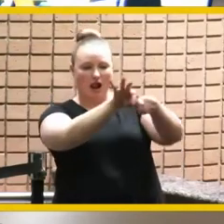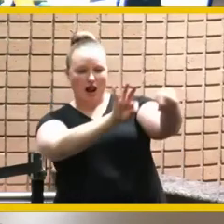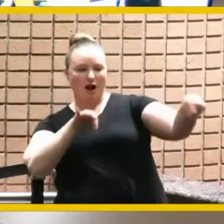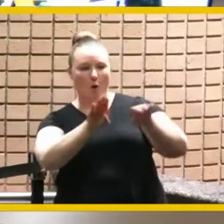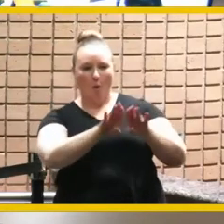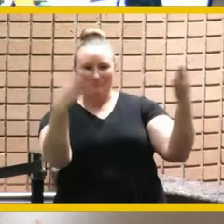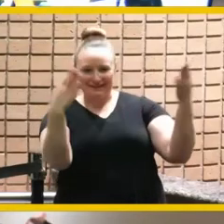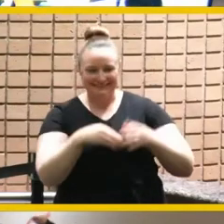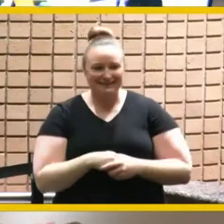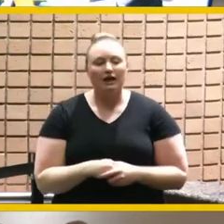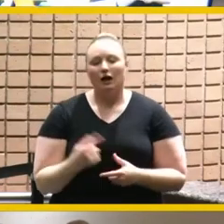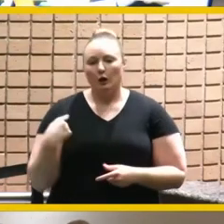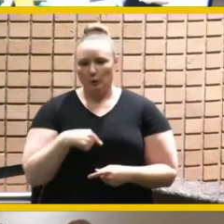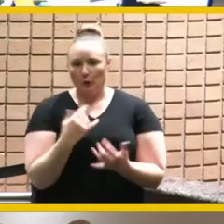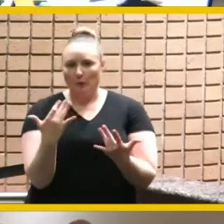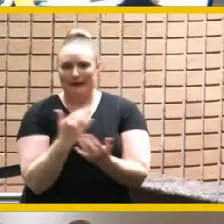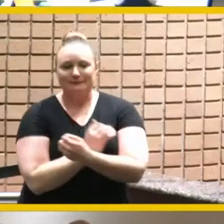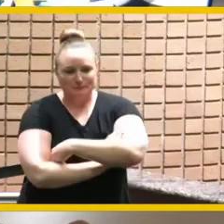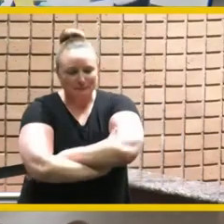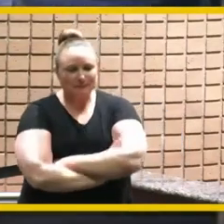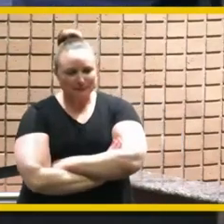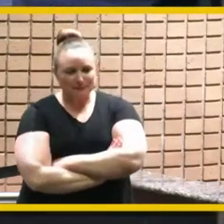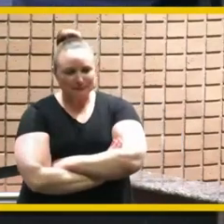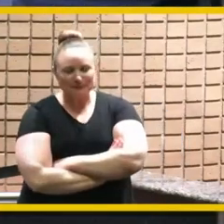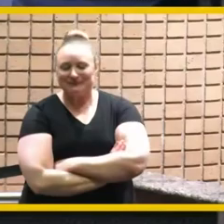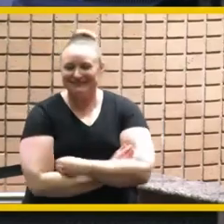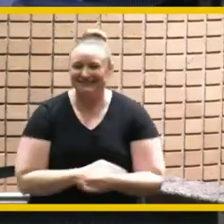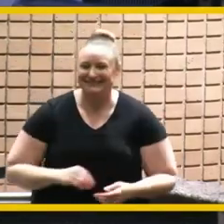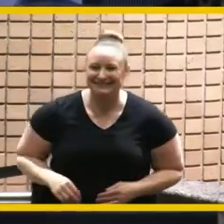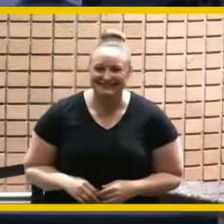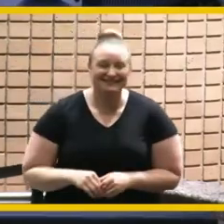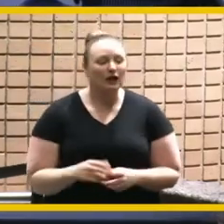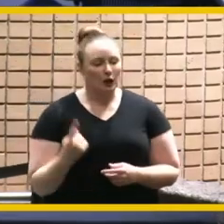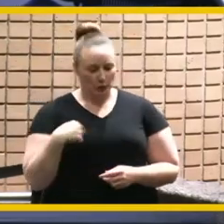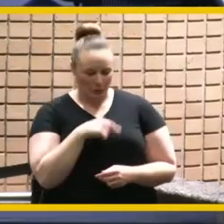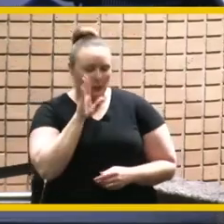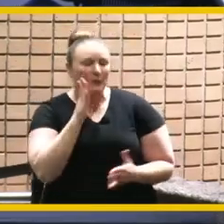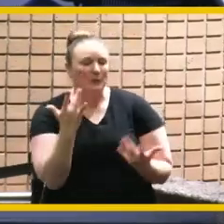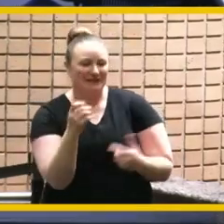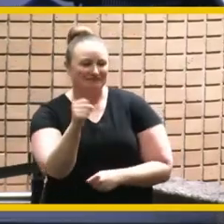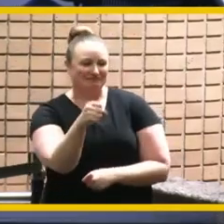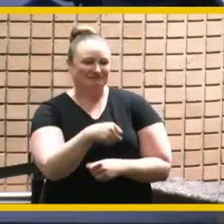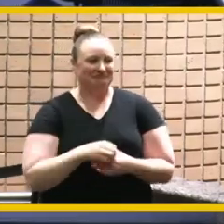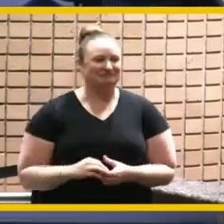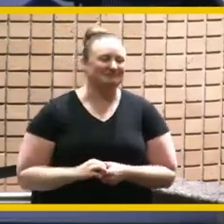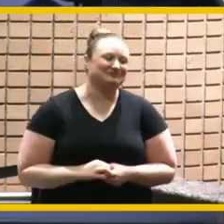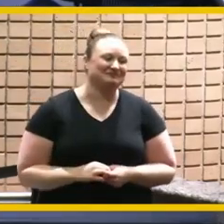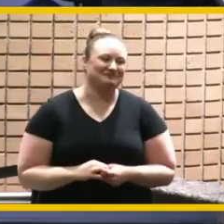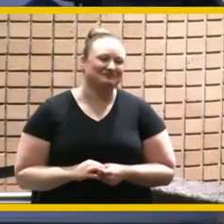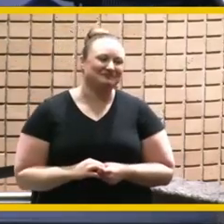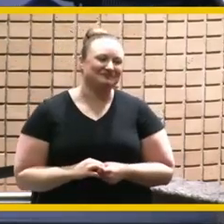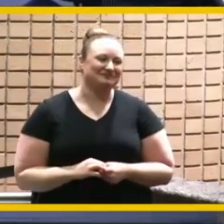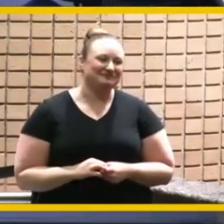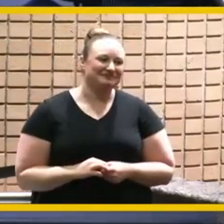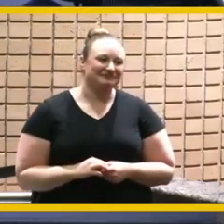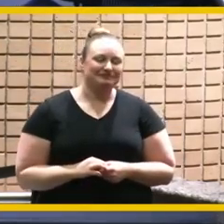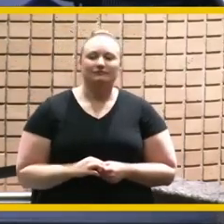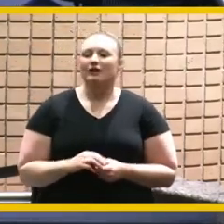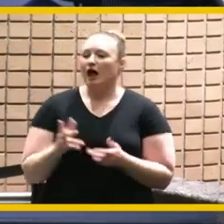we will wait i have confidence we will wait and see i will try to be delicate because this